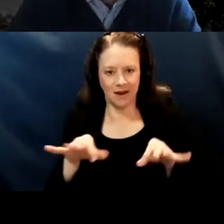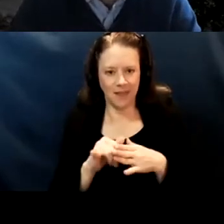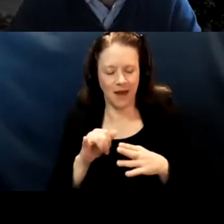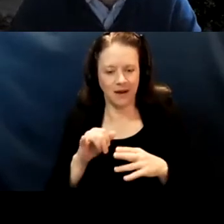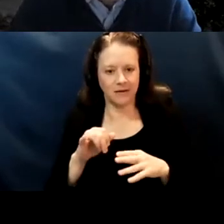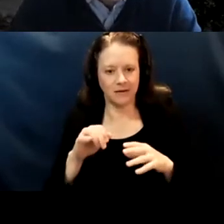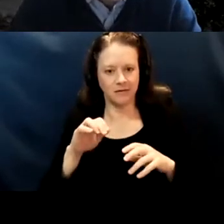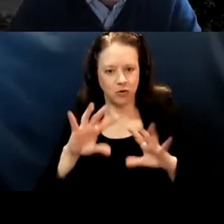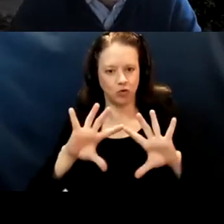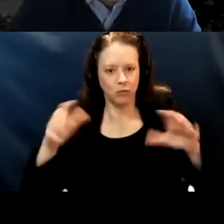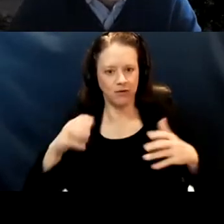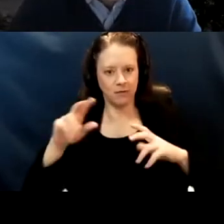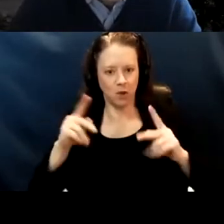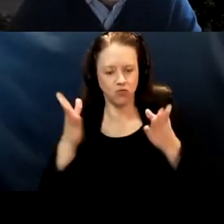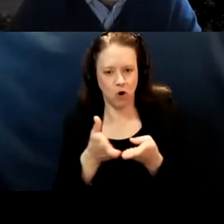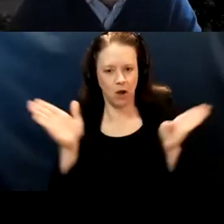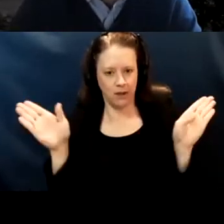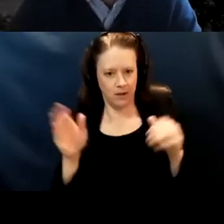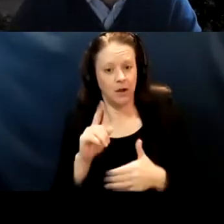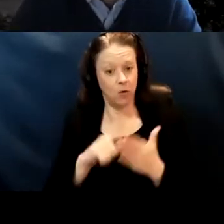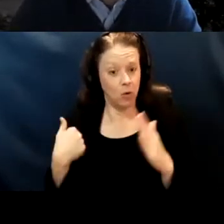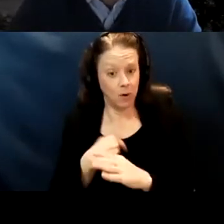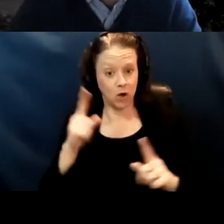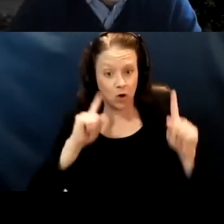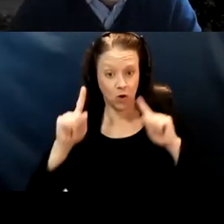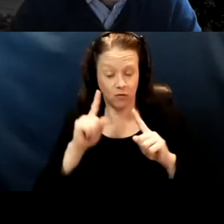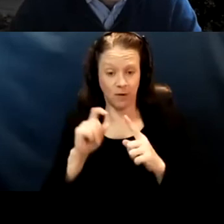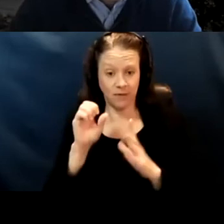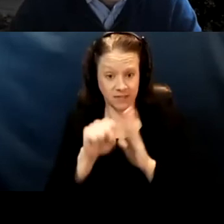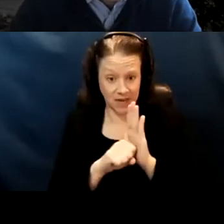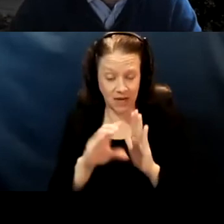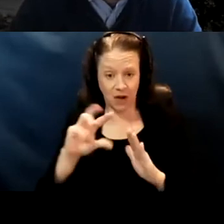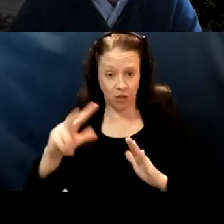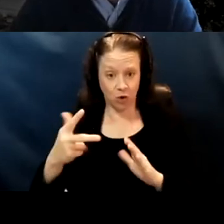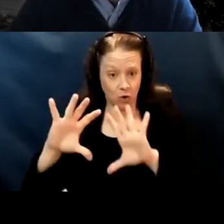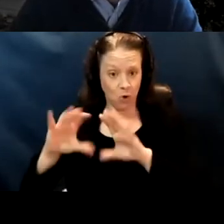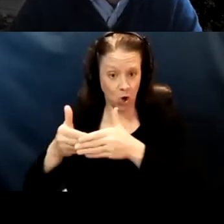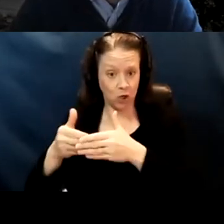because what we're hearing from the state and from the third party administrator is that they're not